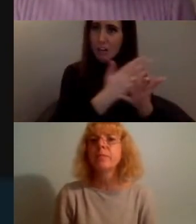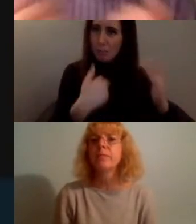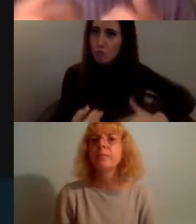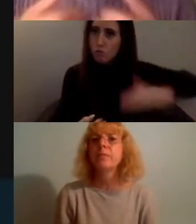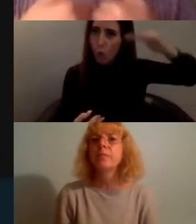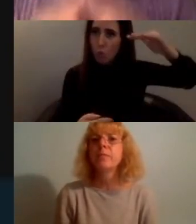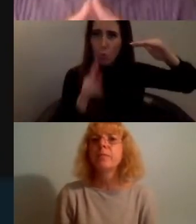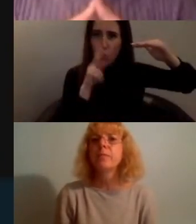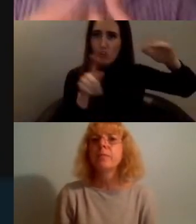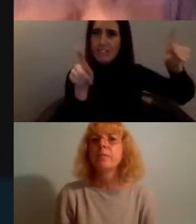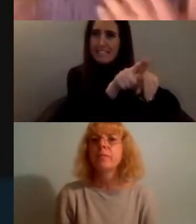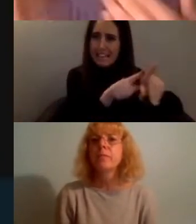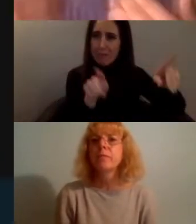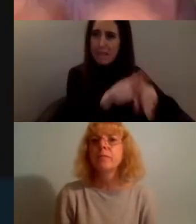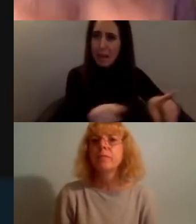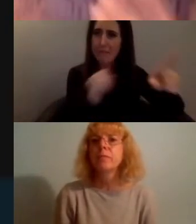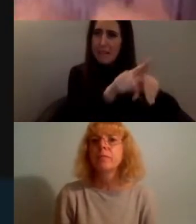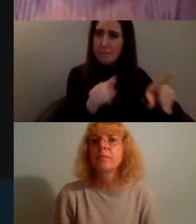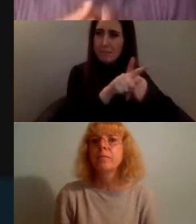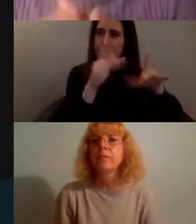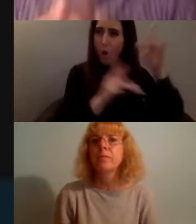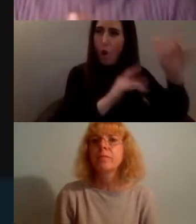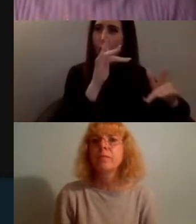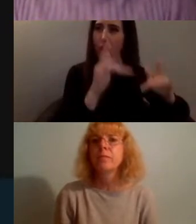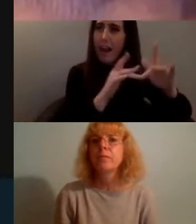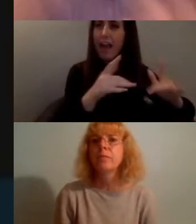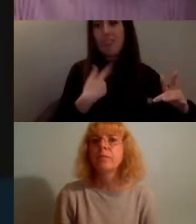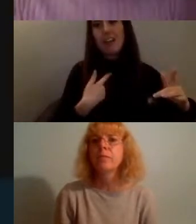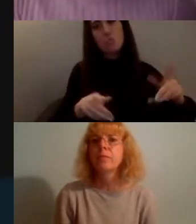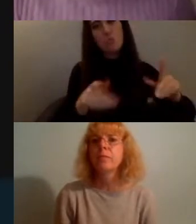and that's what's learnt that's what i've learned from and that's what it's taught me